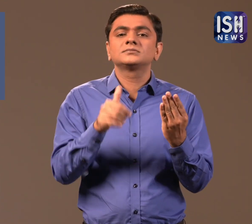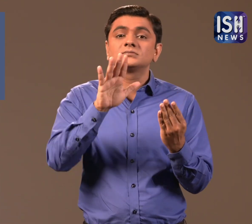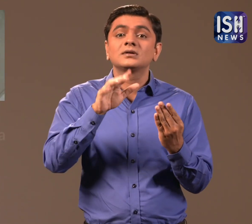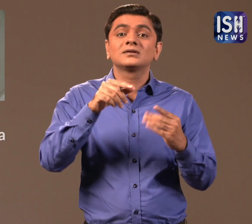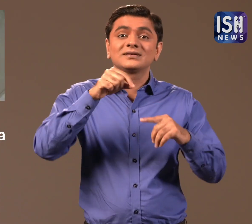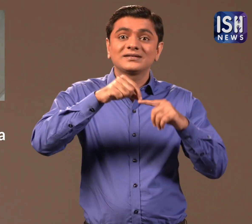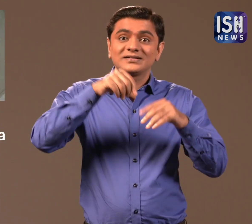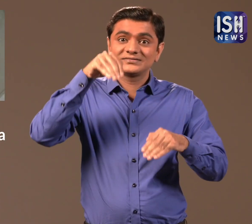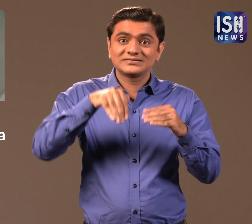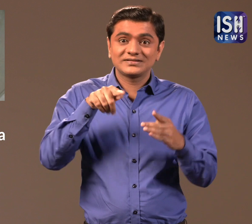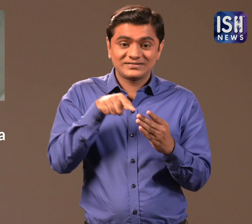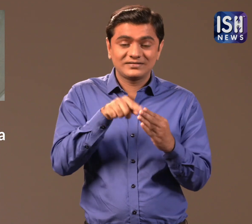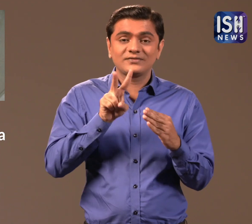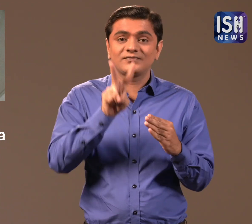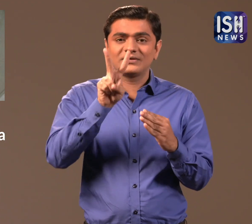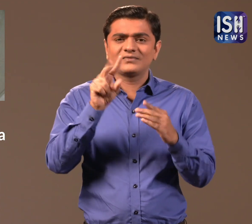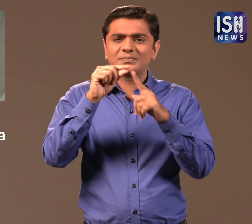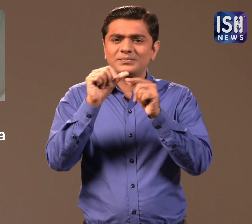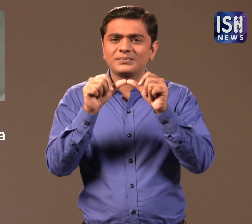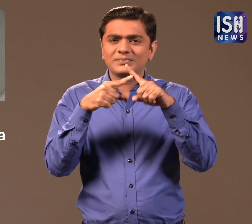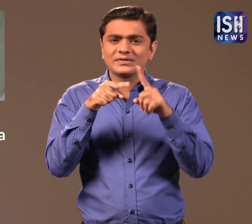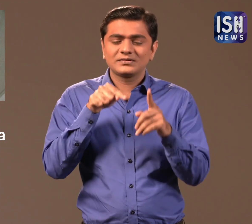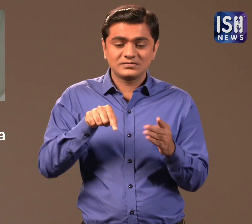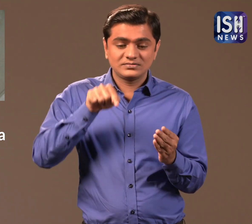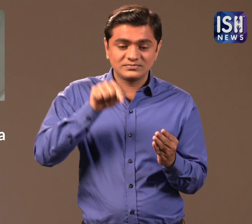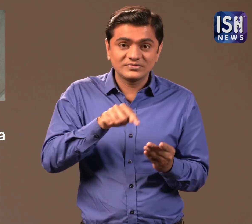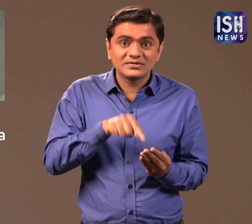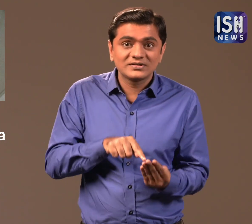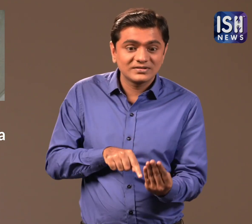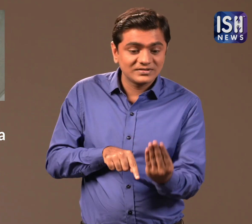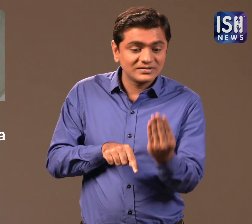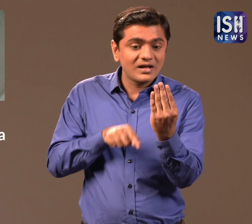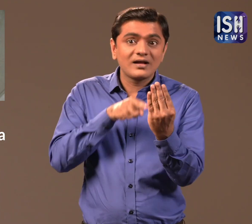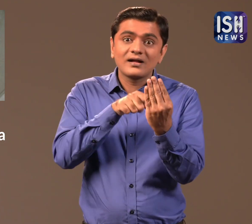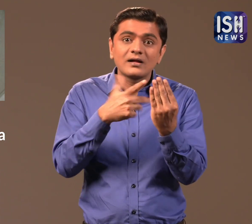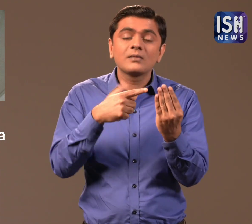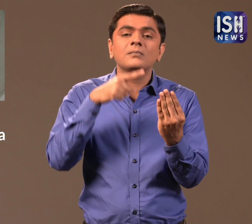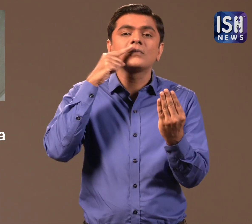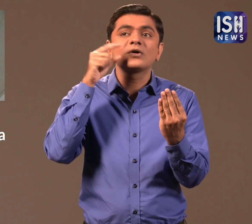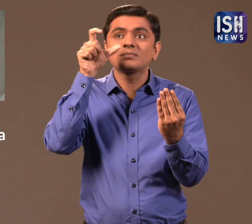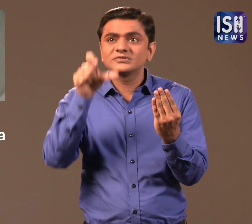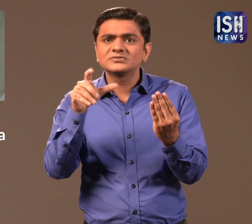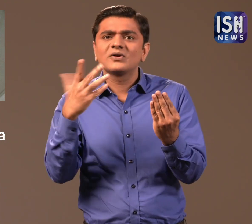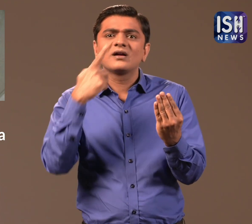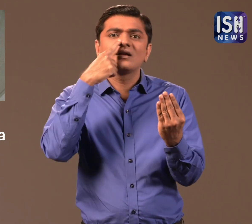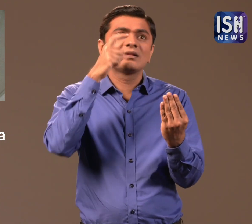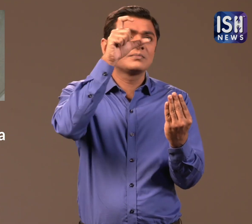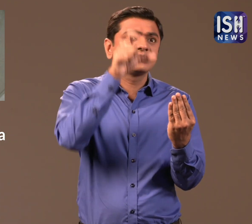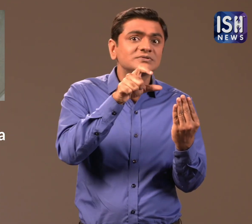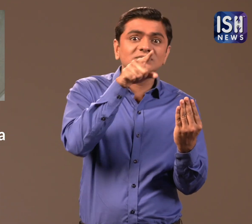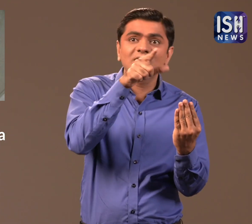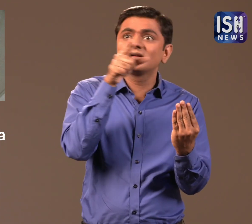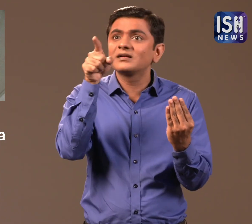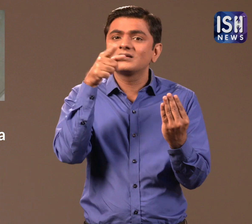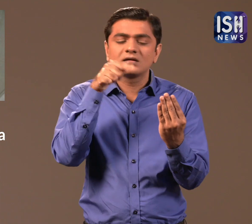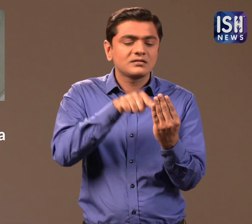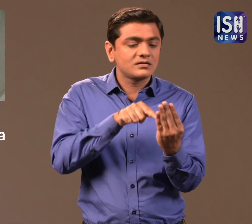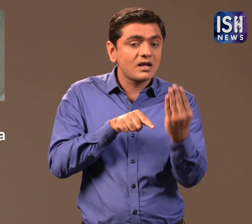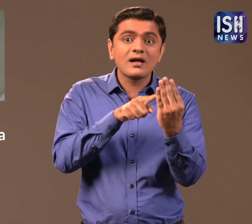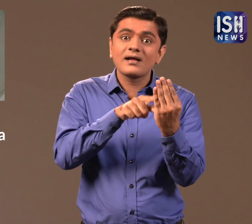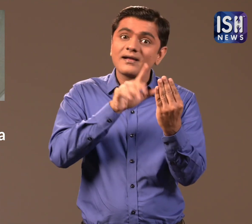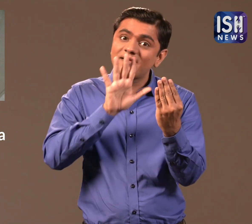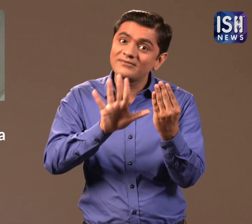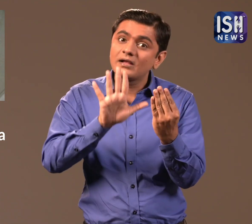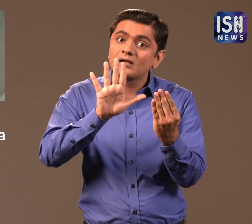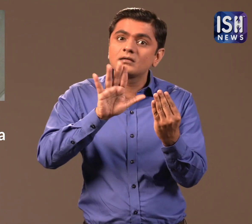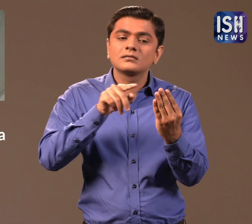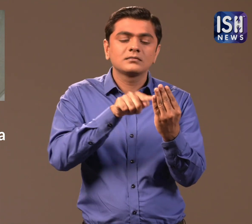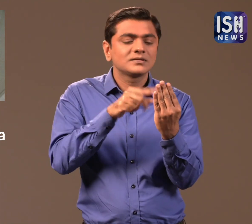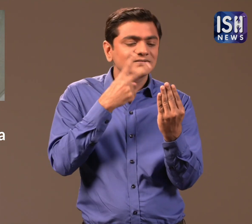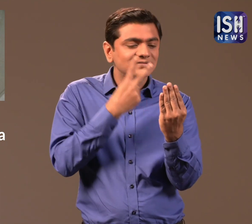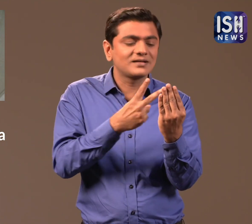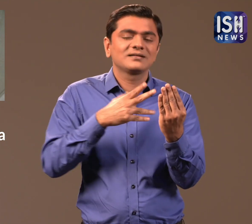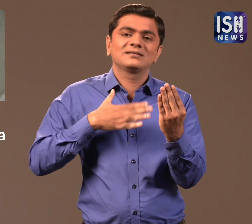The VVPAT's printed slip will inform the voter which candidate he has voted for.